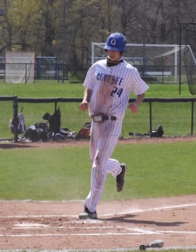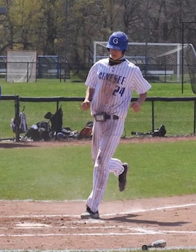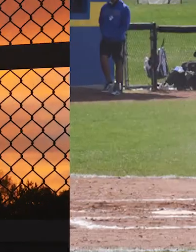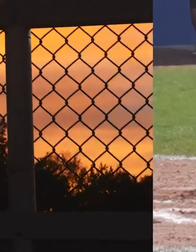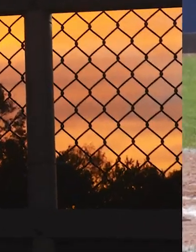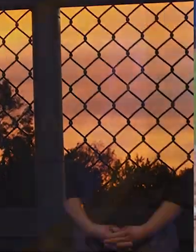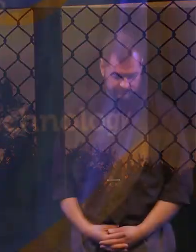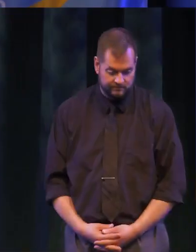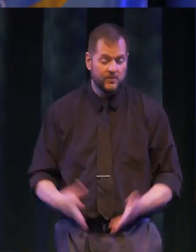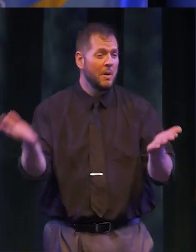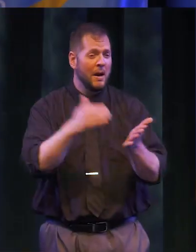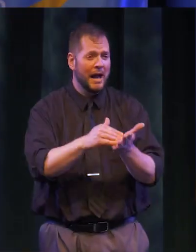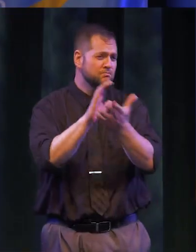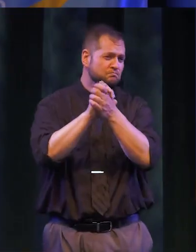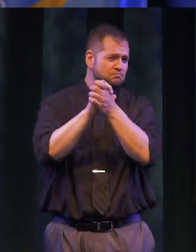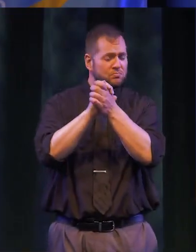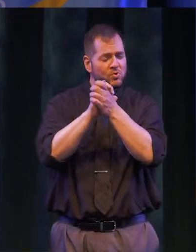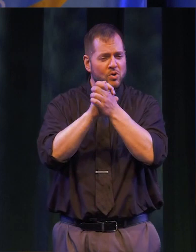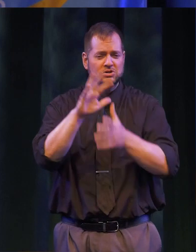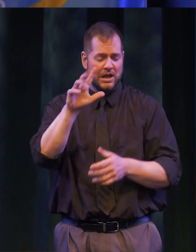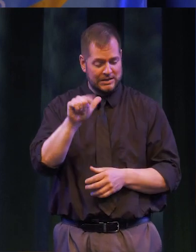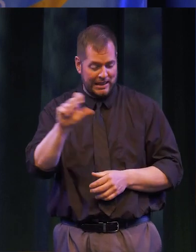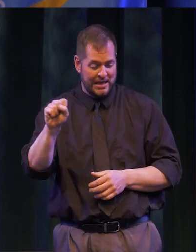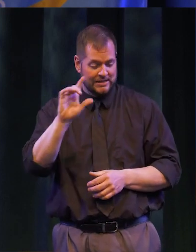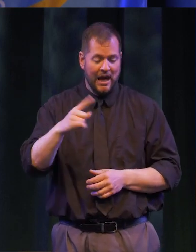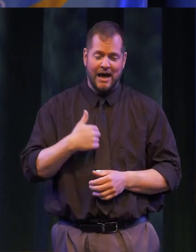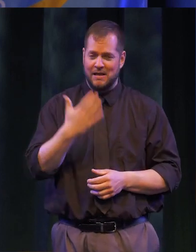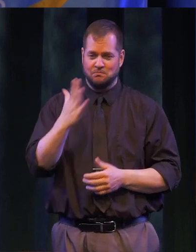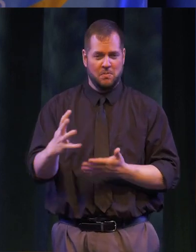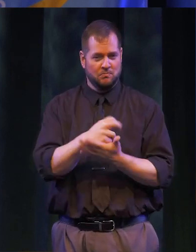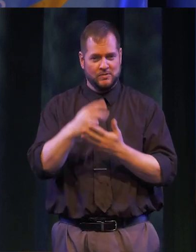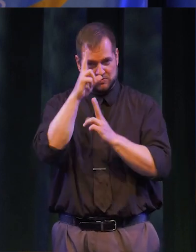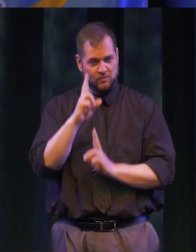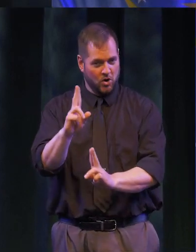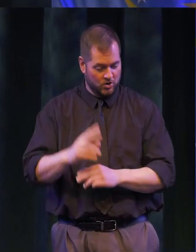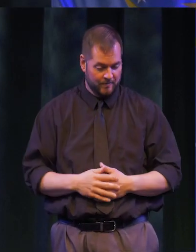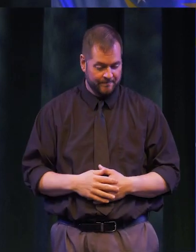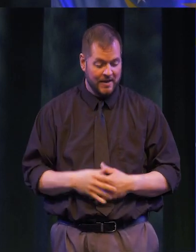AGAIN, CONGRATULATIONS LES, ON THIS WELL-DESERVED HONOR.